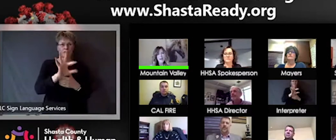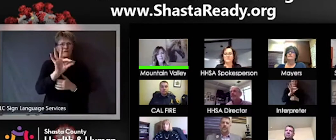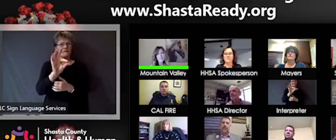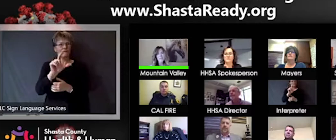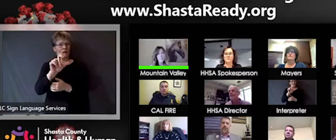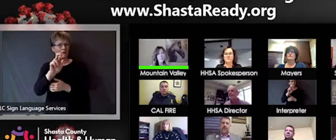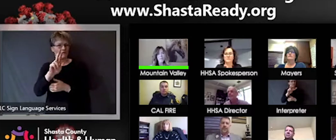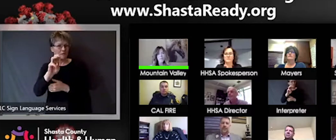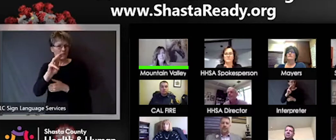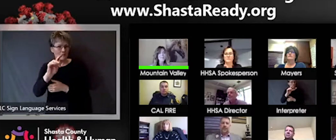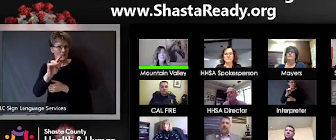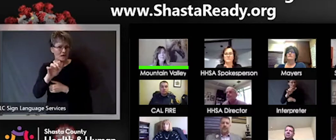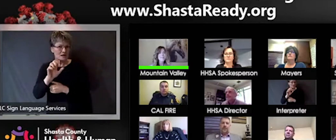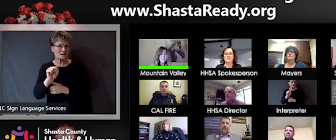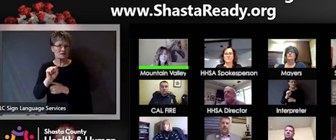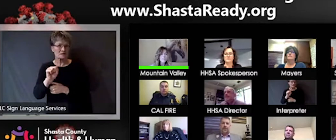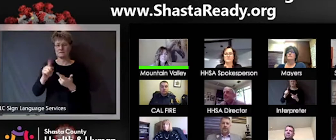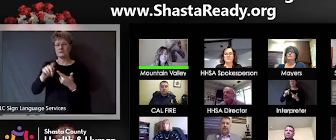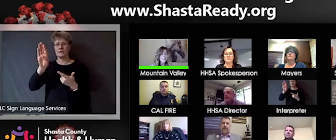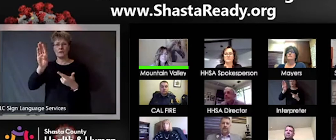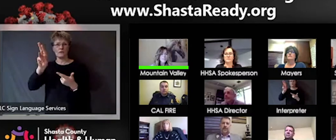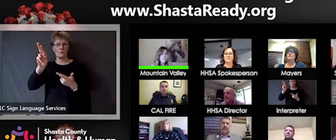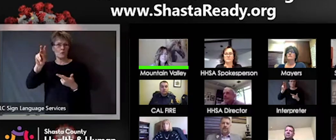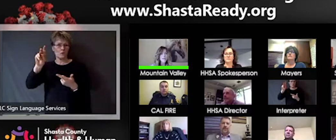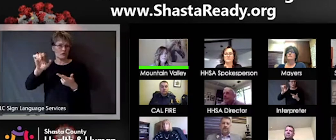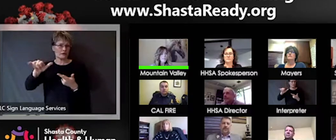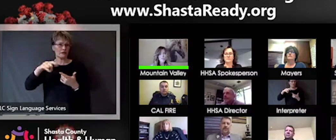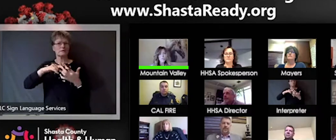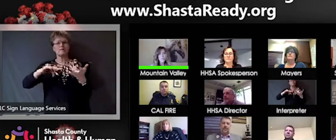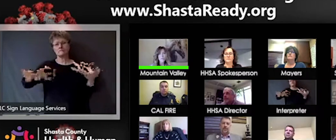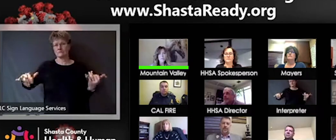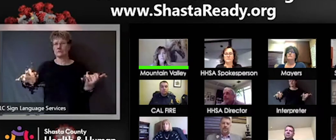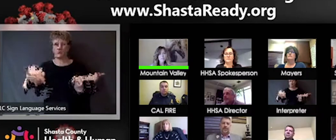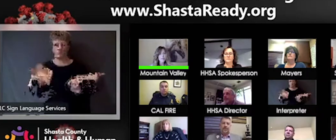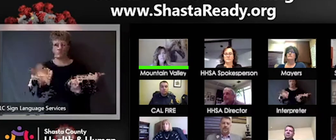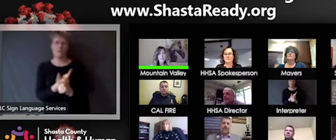staff in the mornings and the evenings just to make sure that we're keeping a